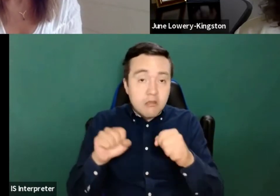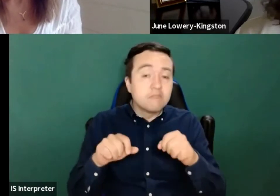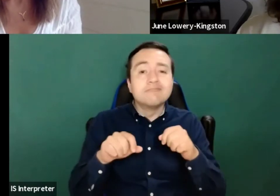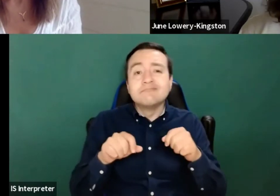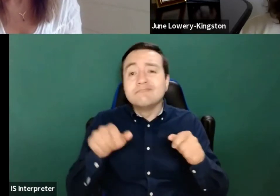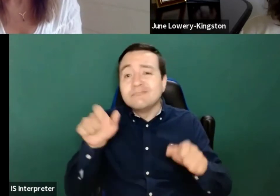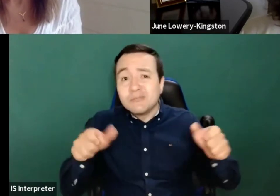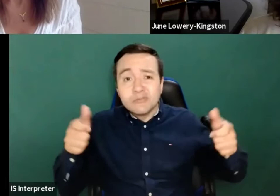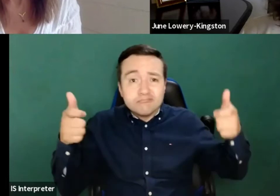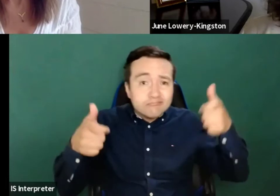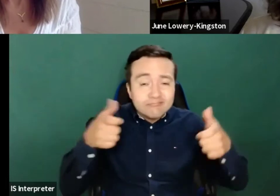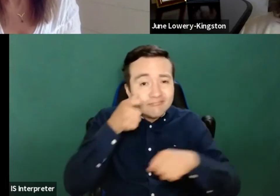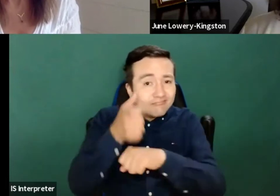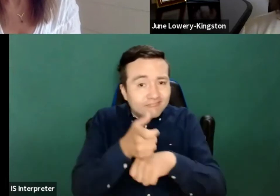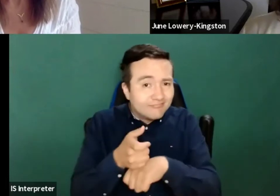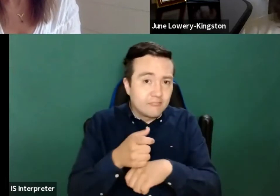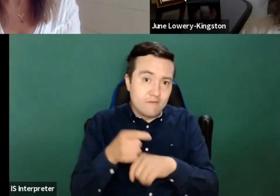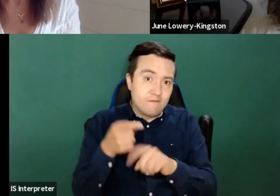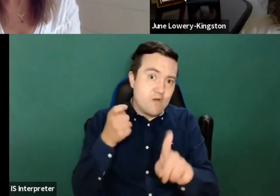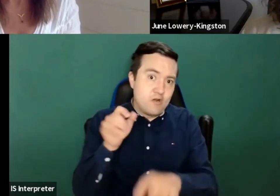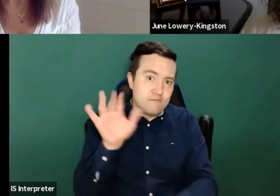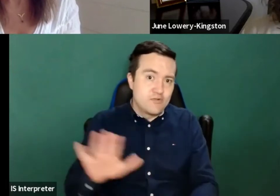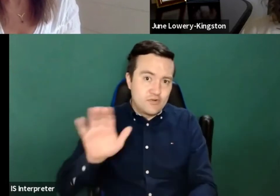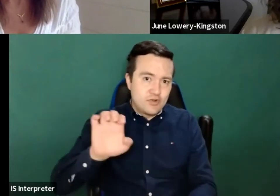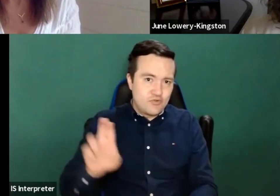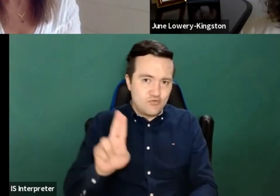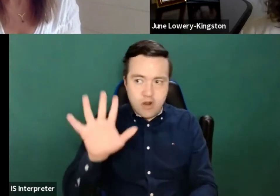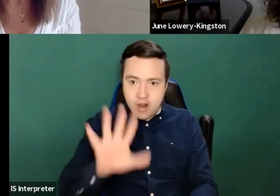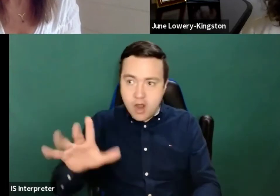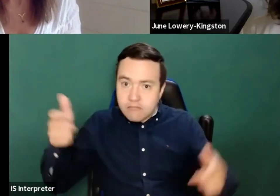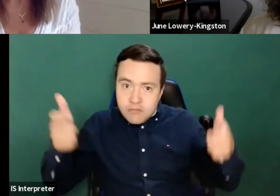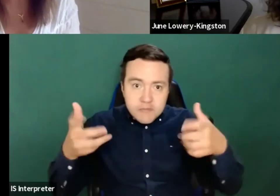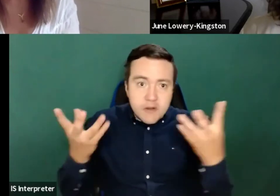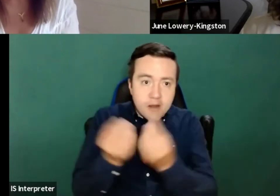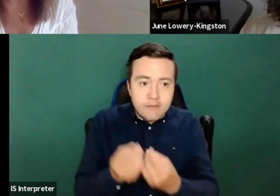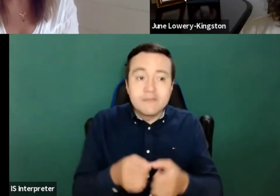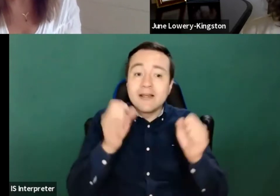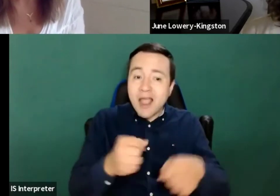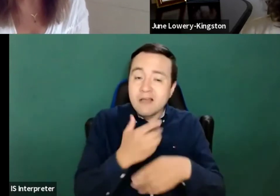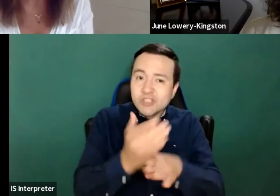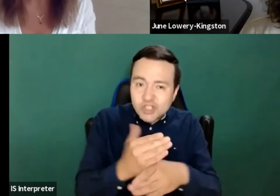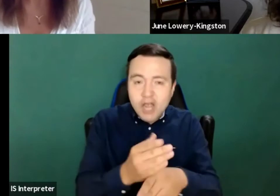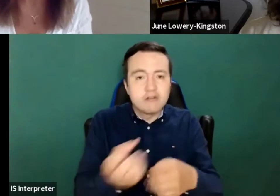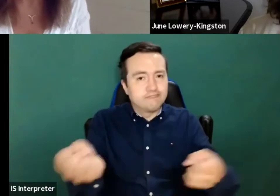So thank you very much for your attention. Thank you very much in advance for the help you're going to give us in sharing and completing the survey.